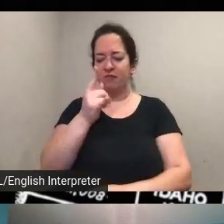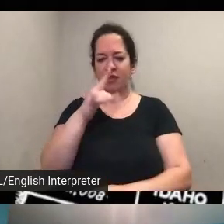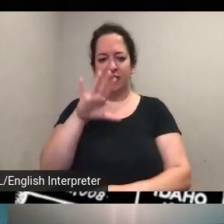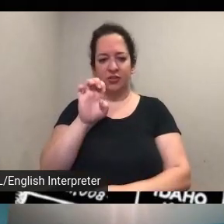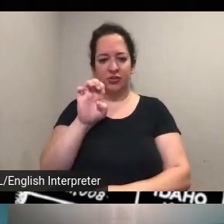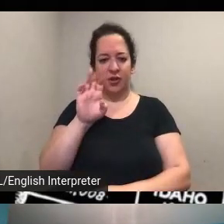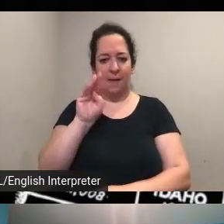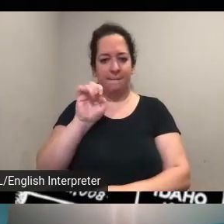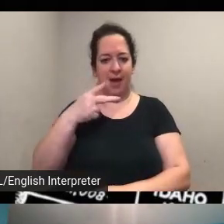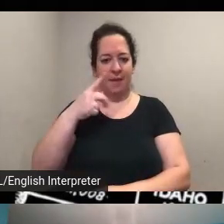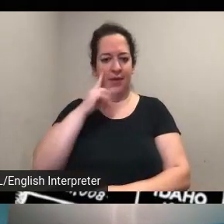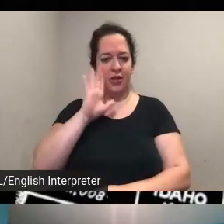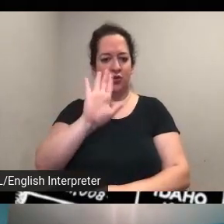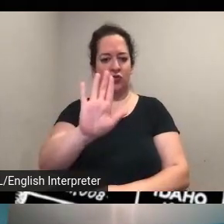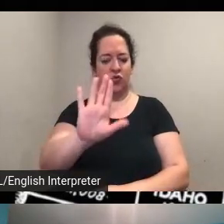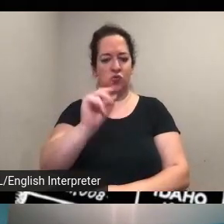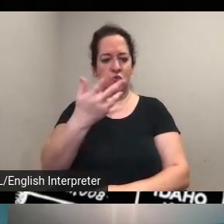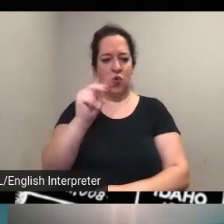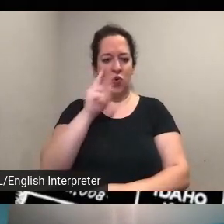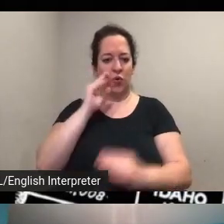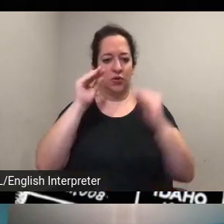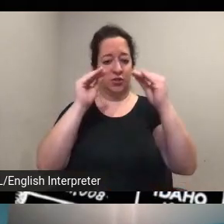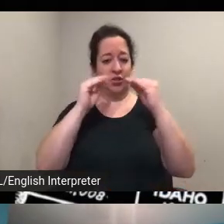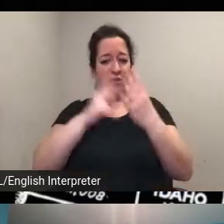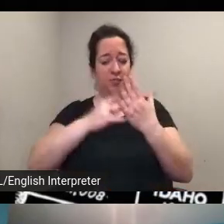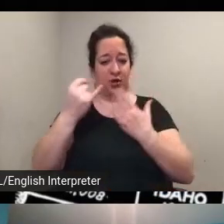uh so that's that's a that's a great question we were just